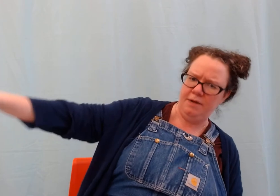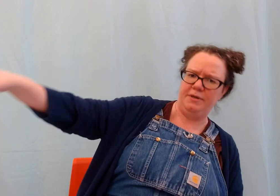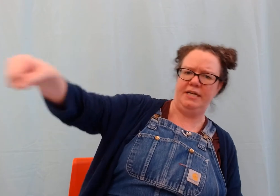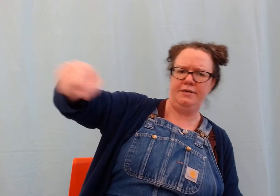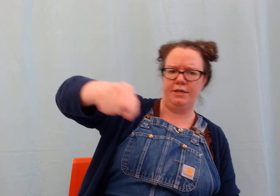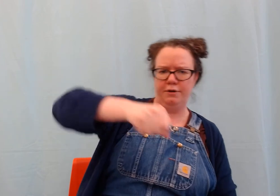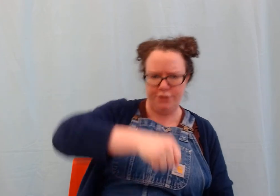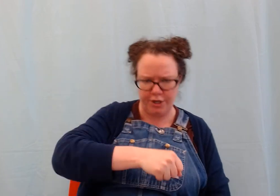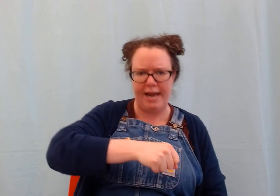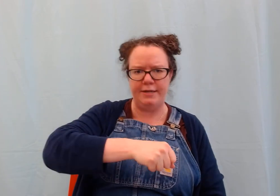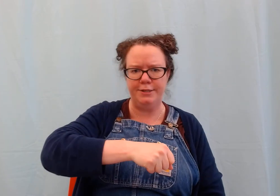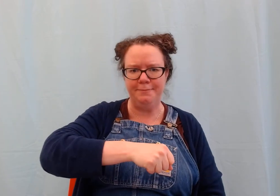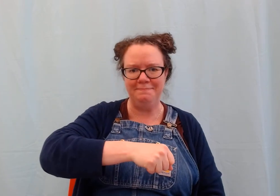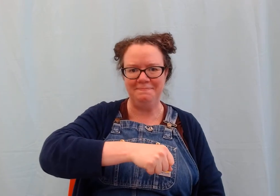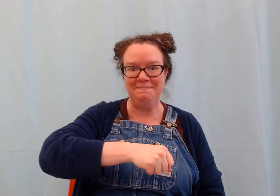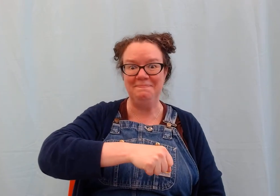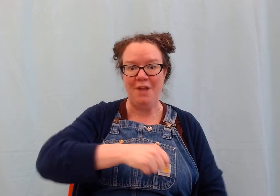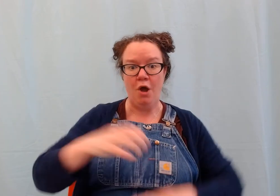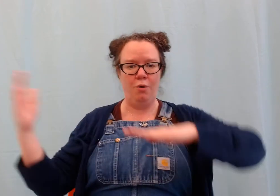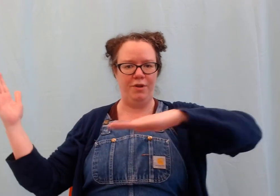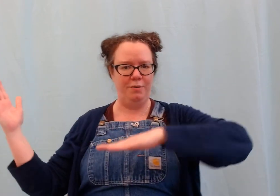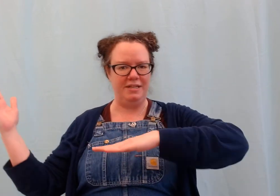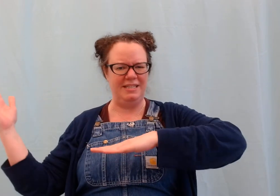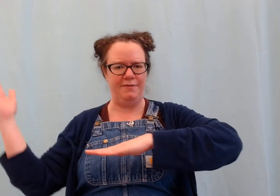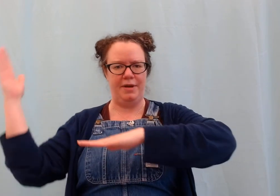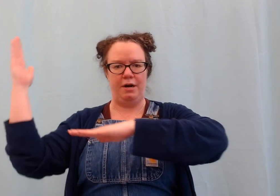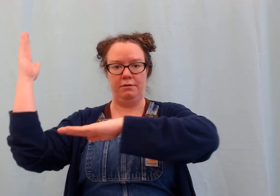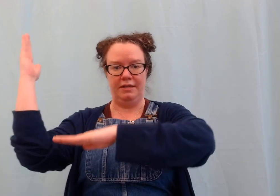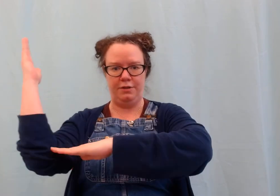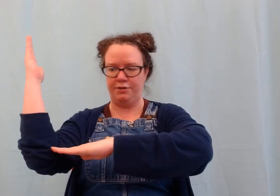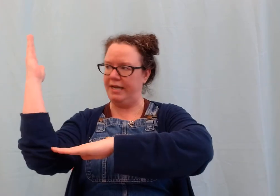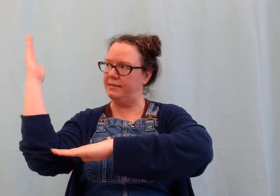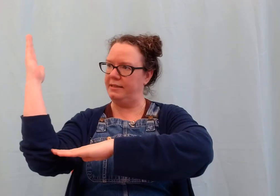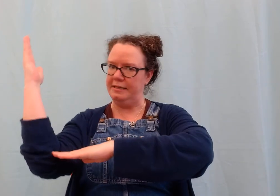Pretend to close your gate! Oh you know what? This is even better. Let's close our gates like this.